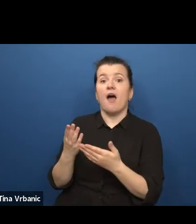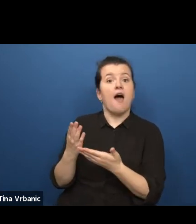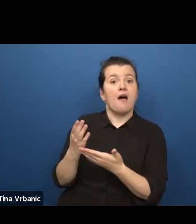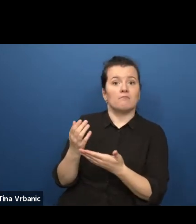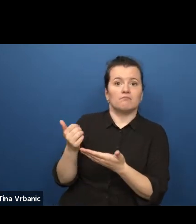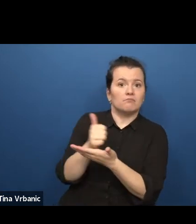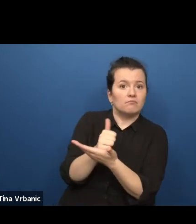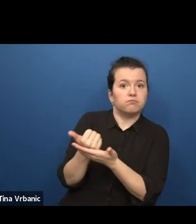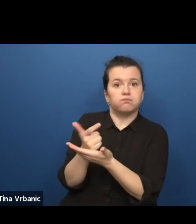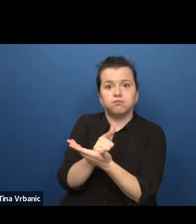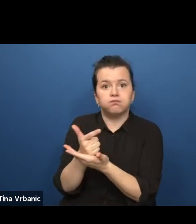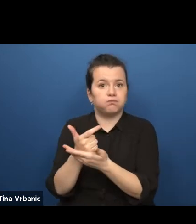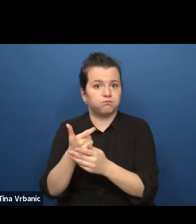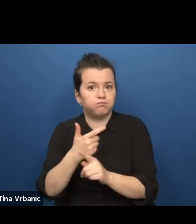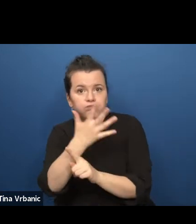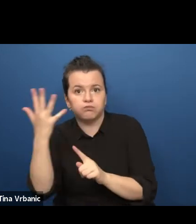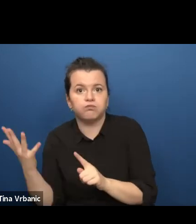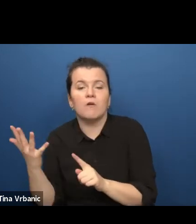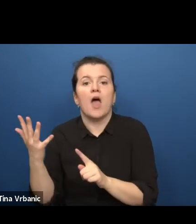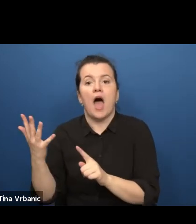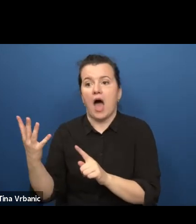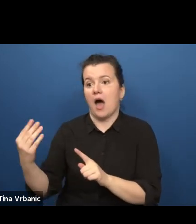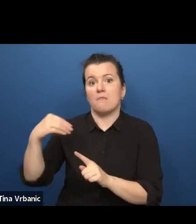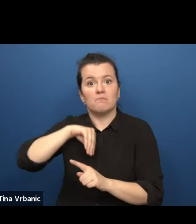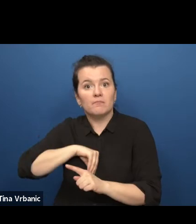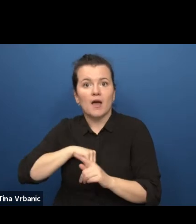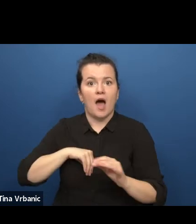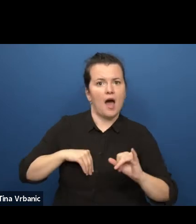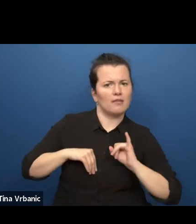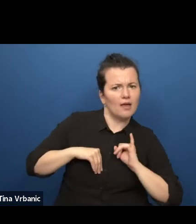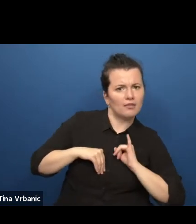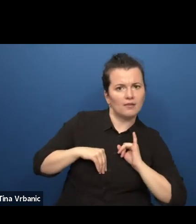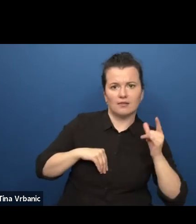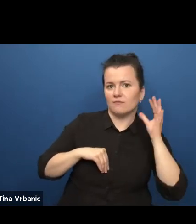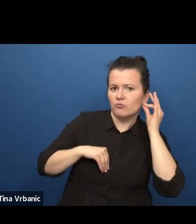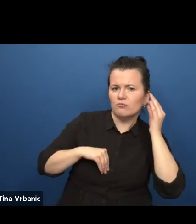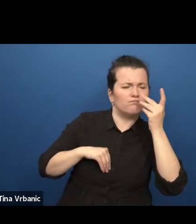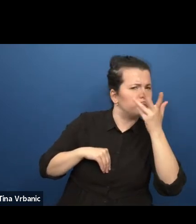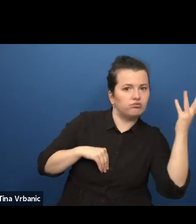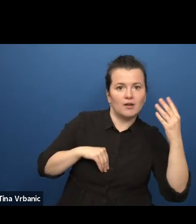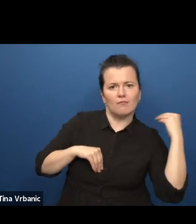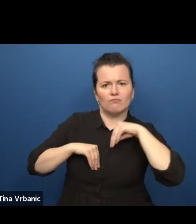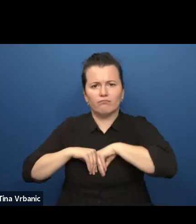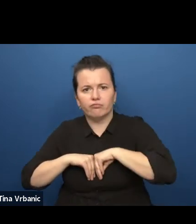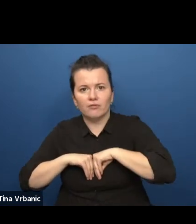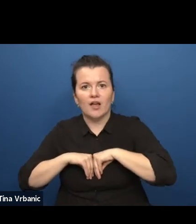gender and gender identity, race, economic status, national origin and ability,